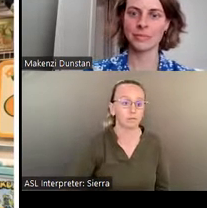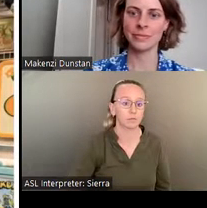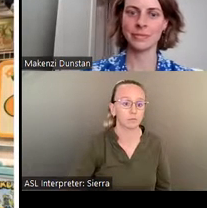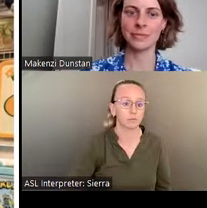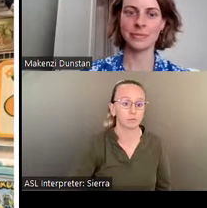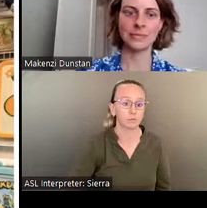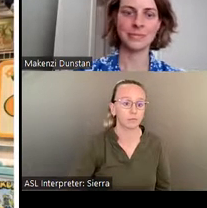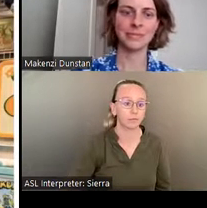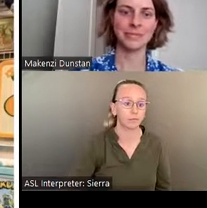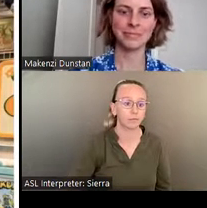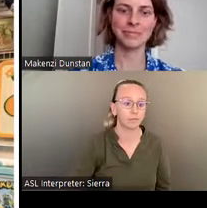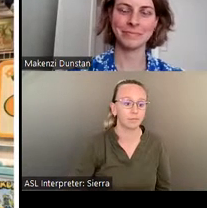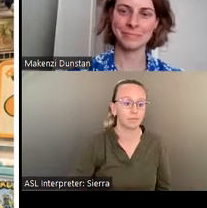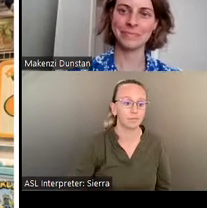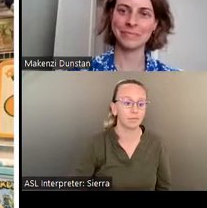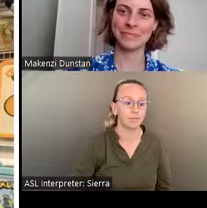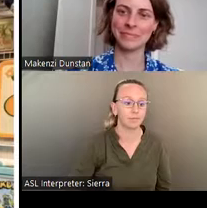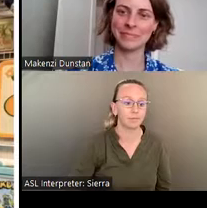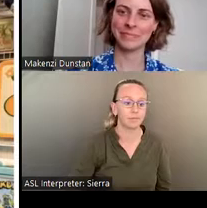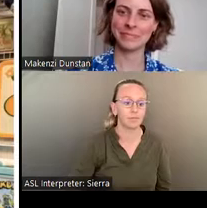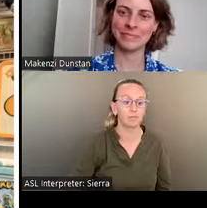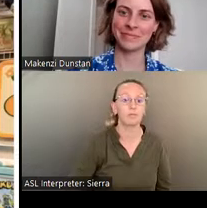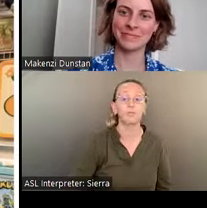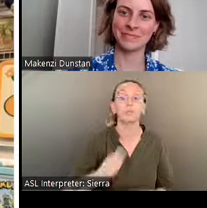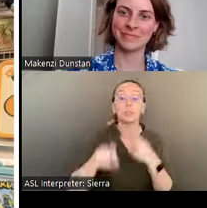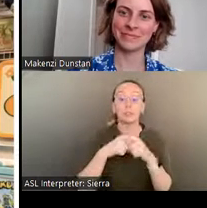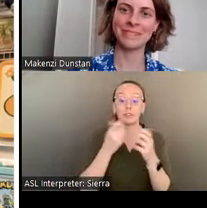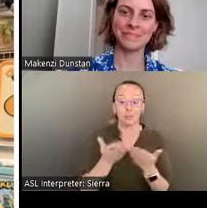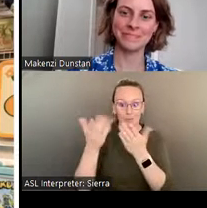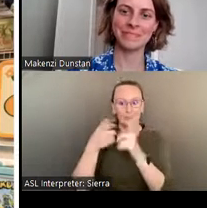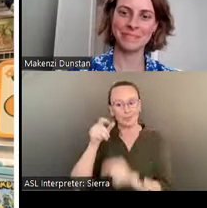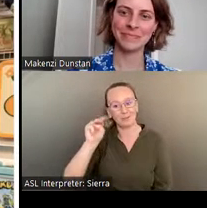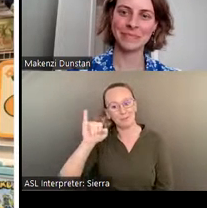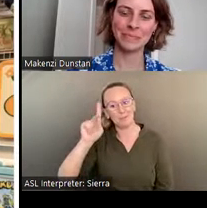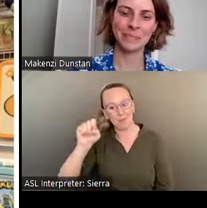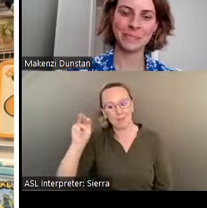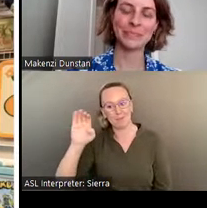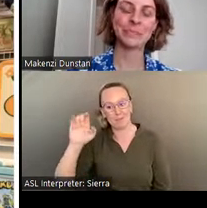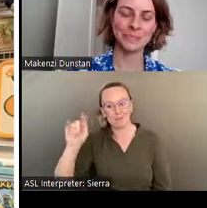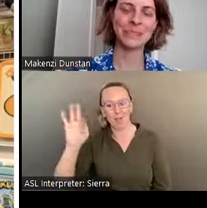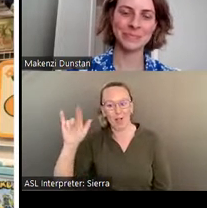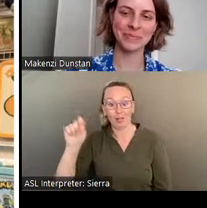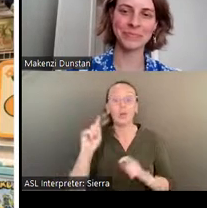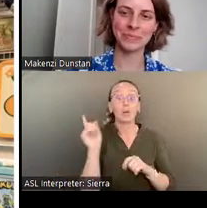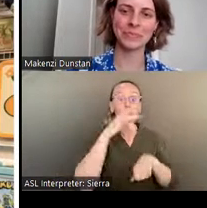A specific recommendation from Pasaquan's Mike McFalls is the Lunchbox Museum; it's